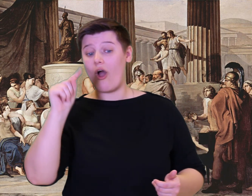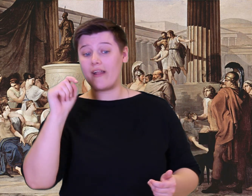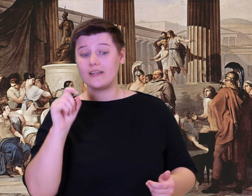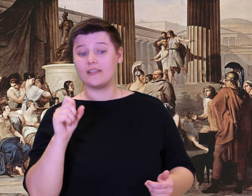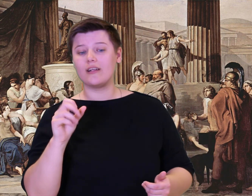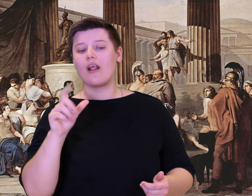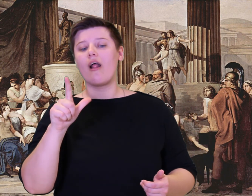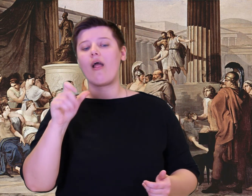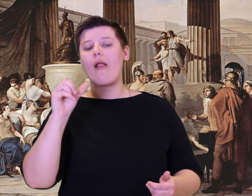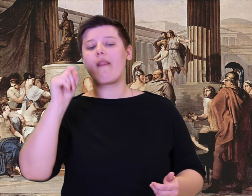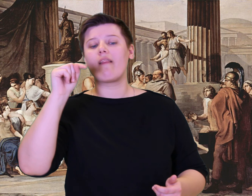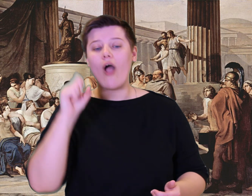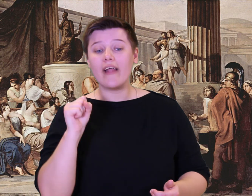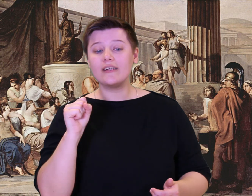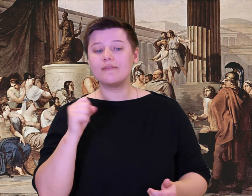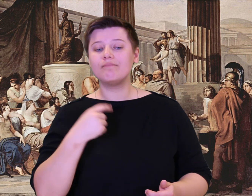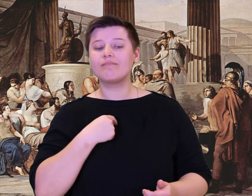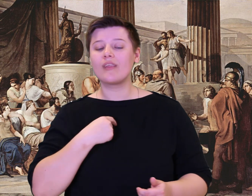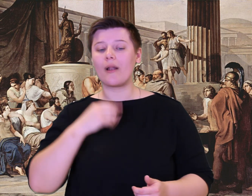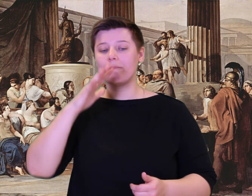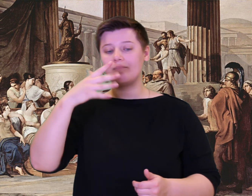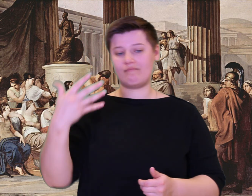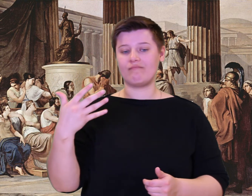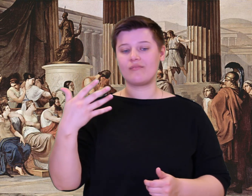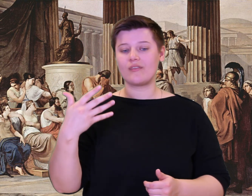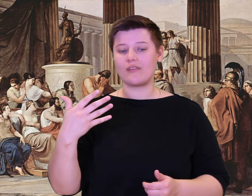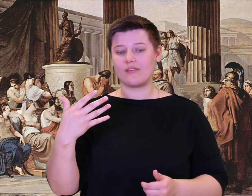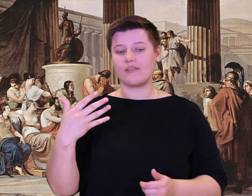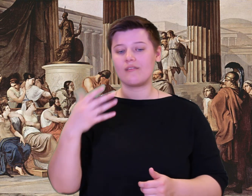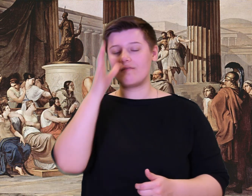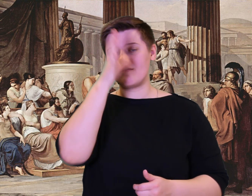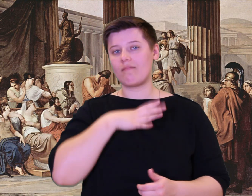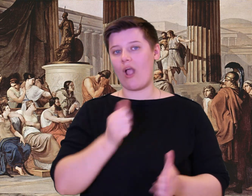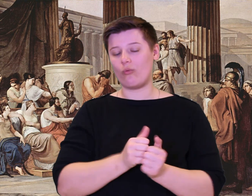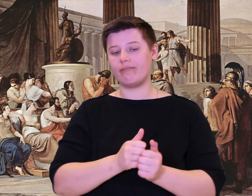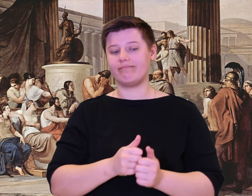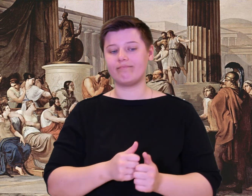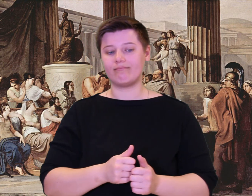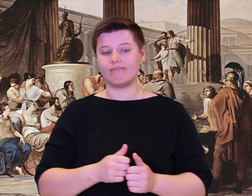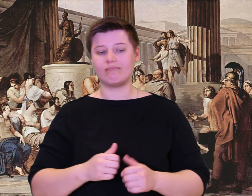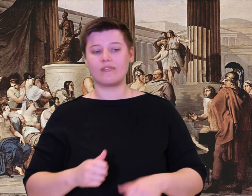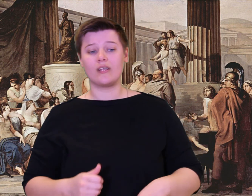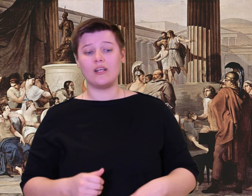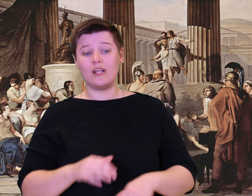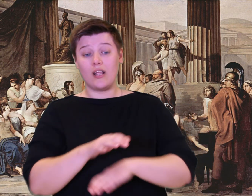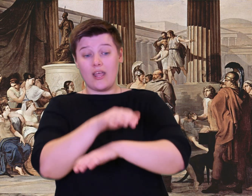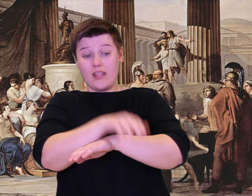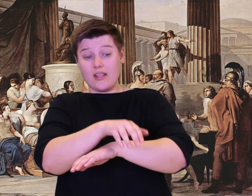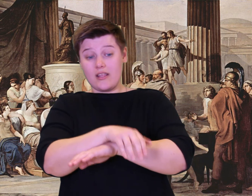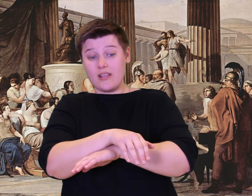The lots fell on the men I would have chosen: four men, and I was fifth among their number.